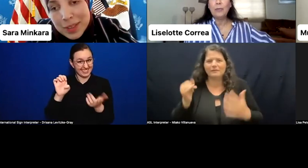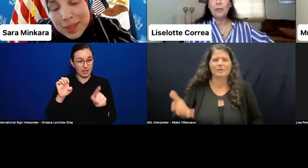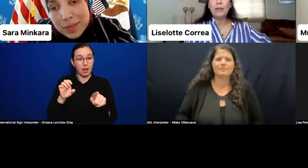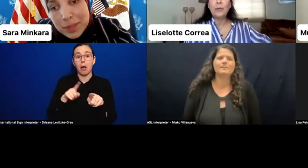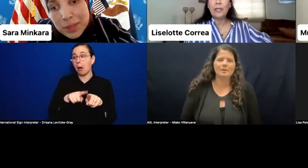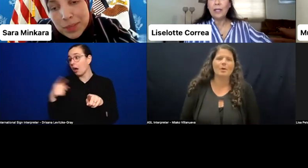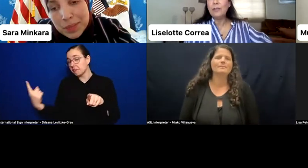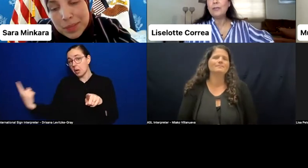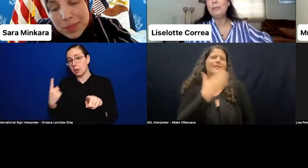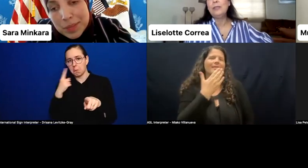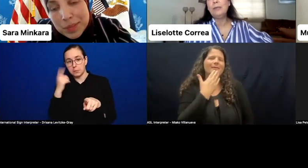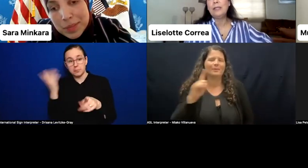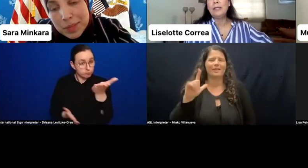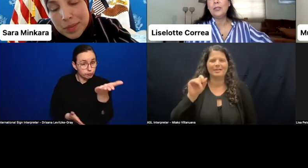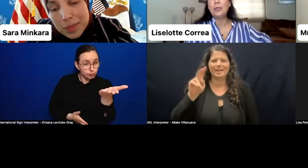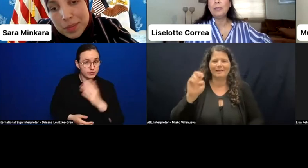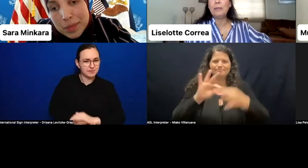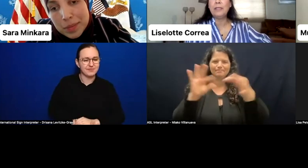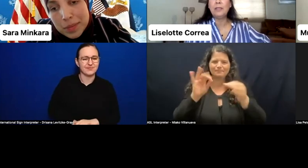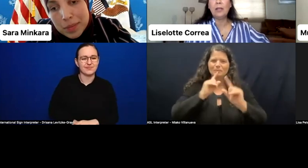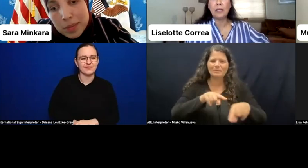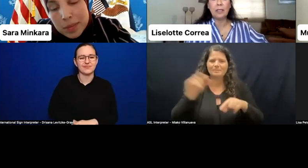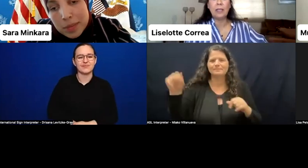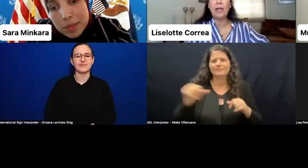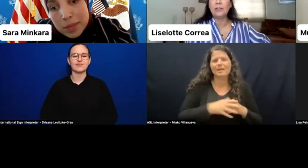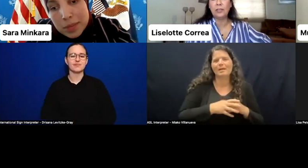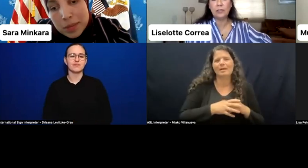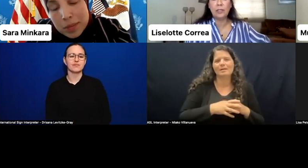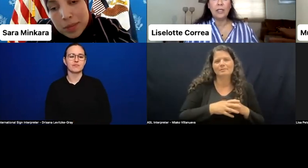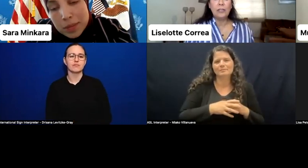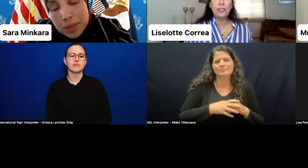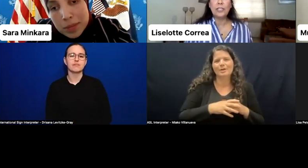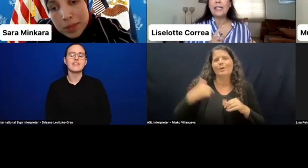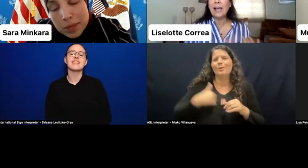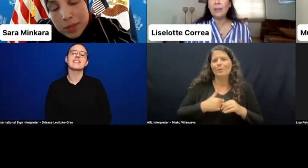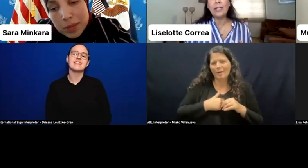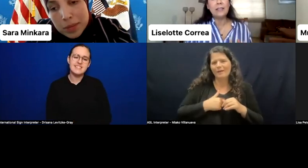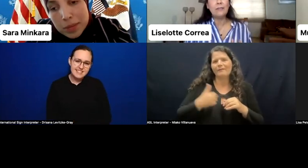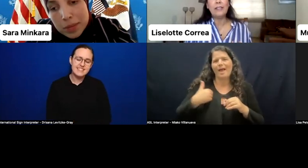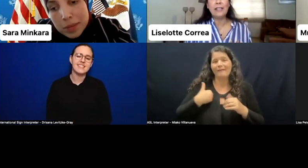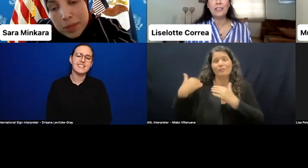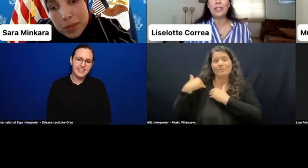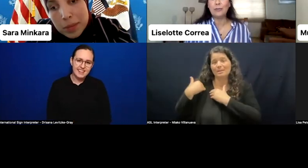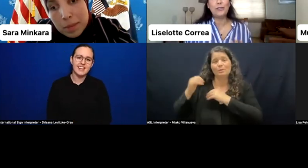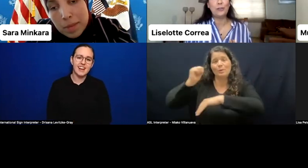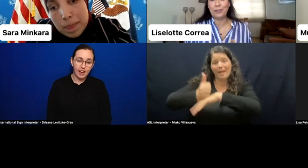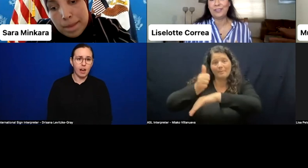Well, we have the responsibility to implement solid actions such as allocating financial resources.